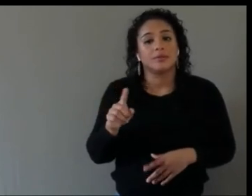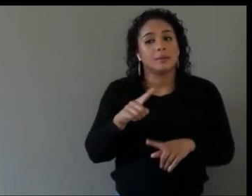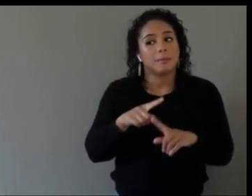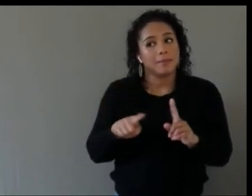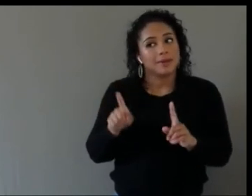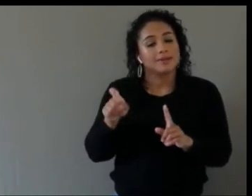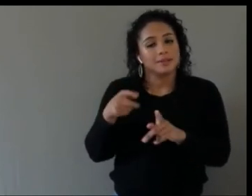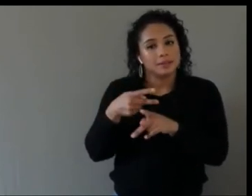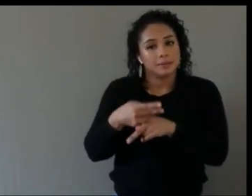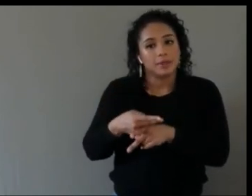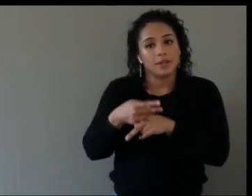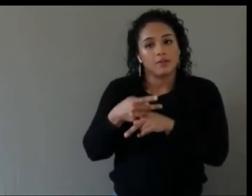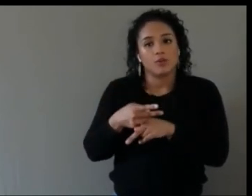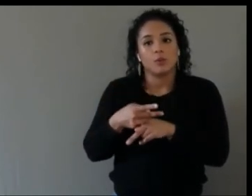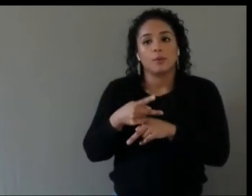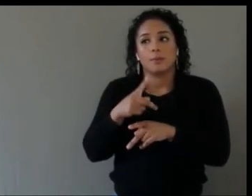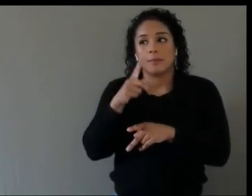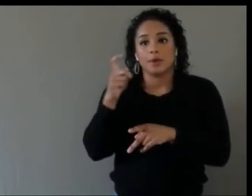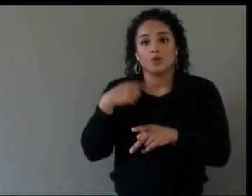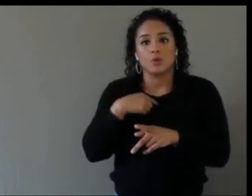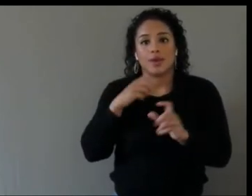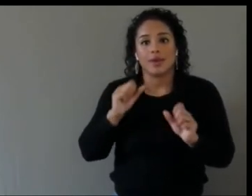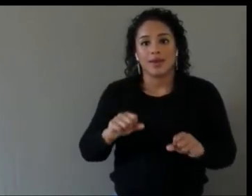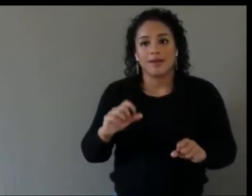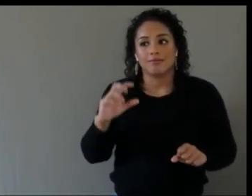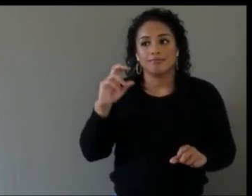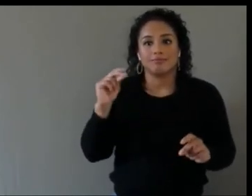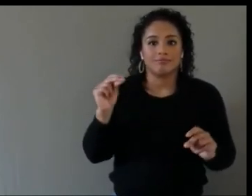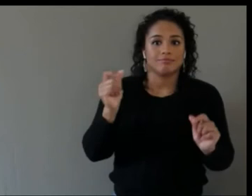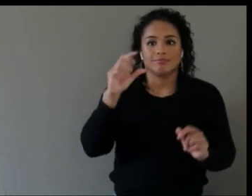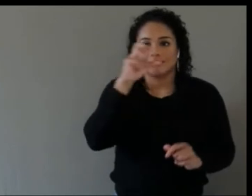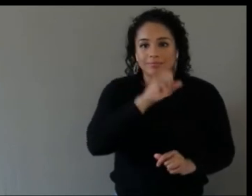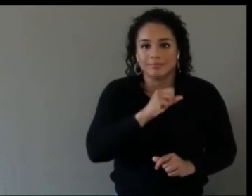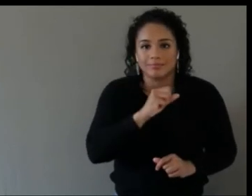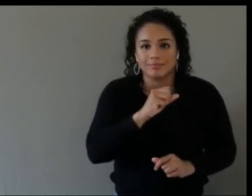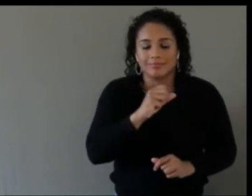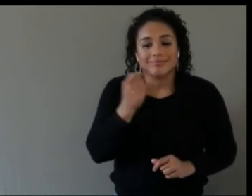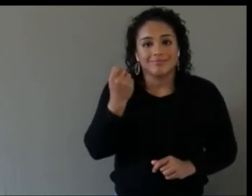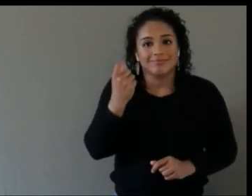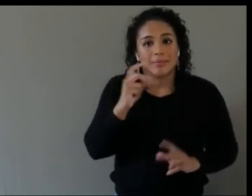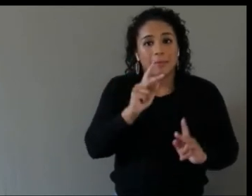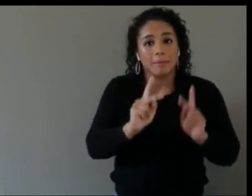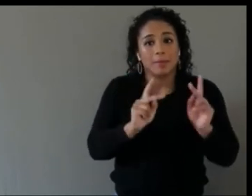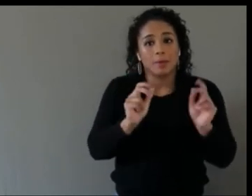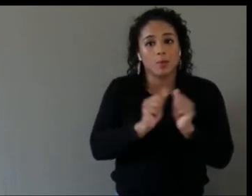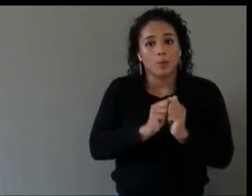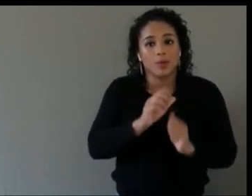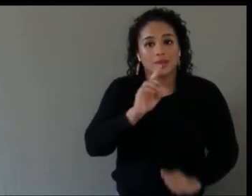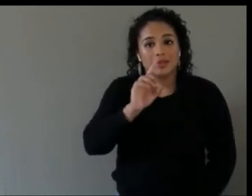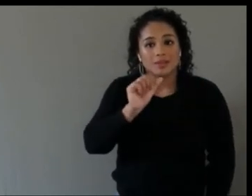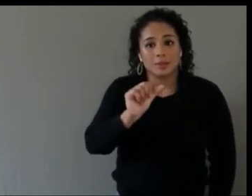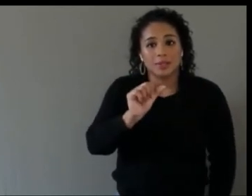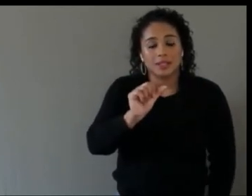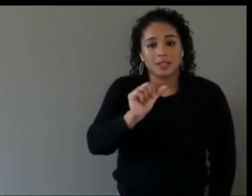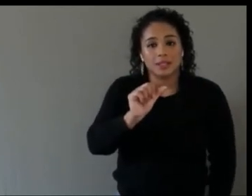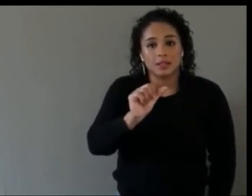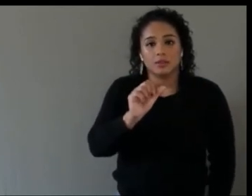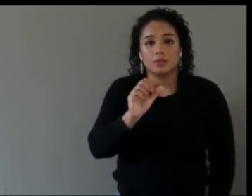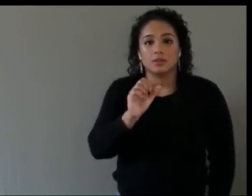assumptions, because people with disabilities, that are invisible make up about 70% of the